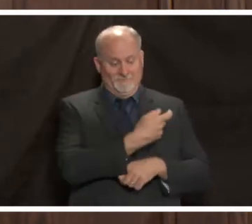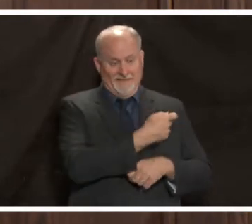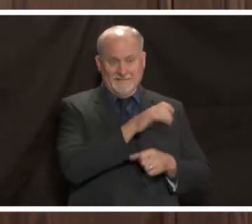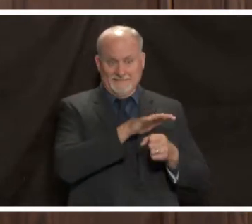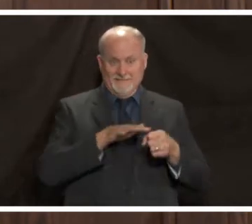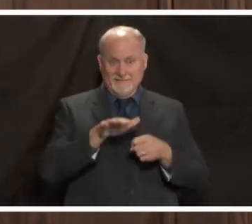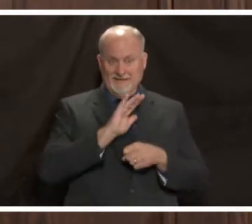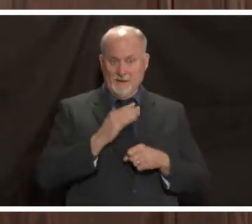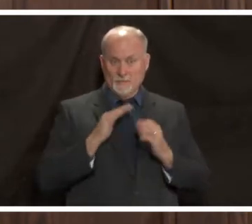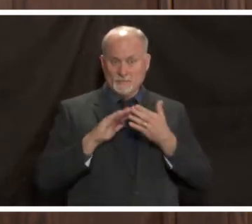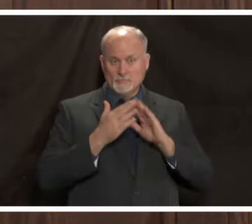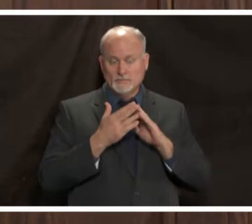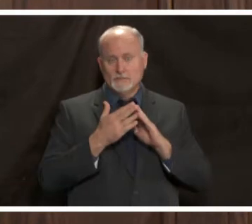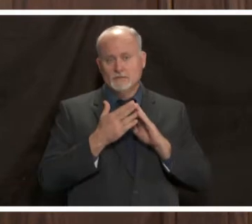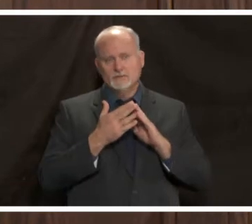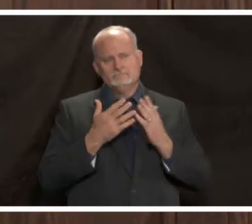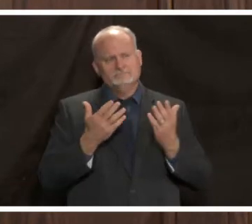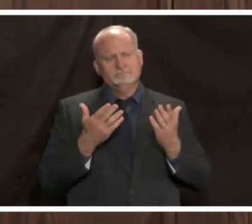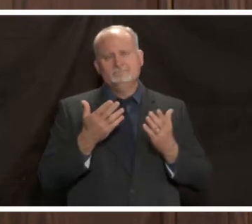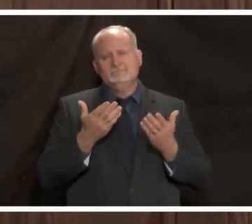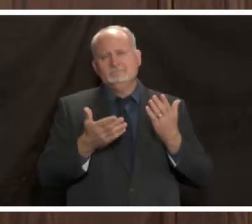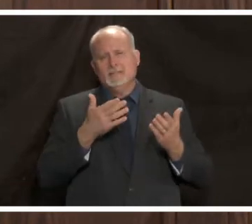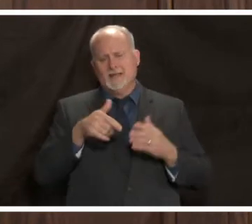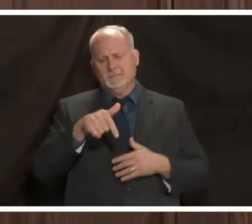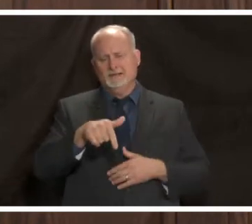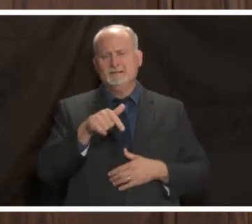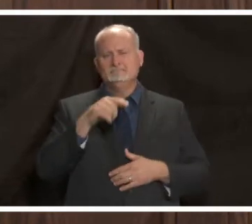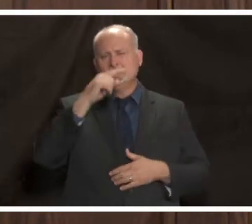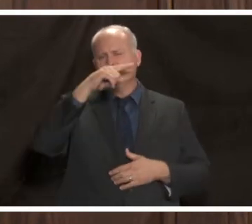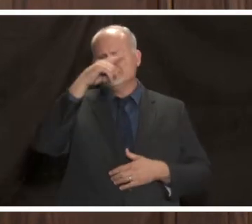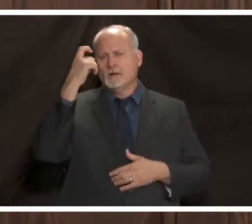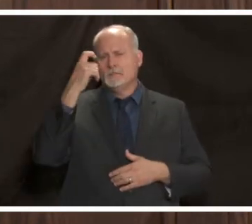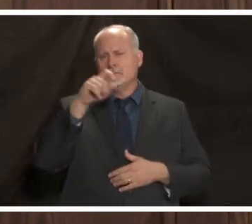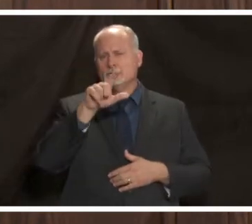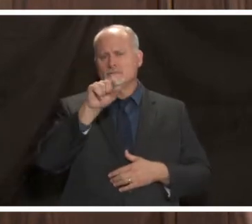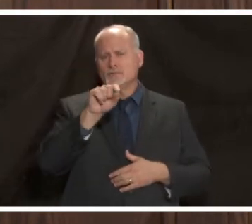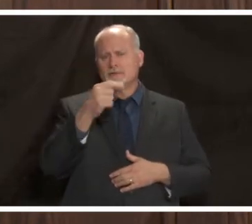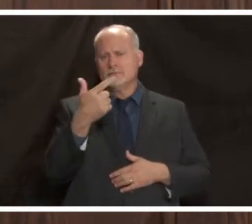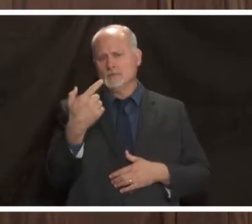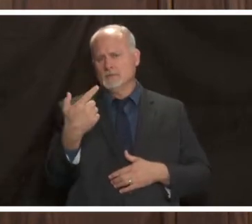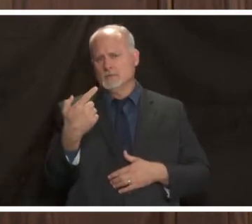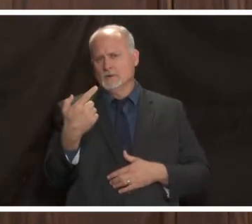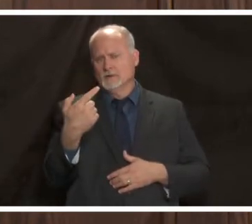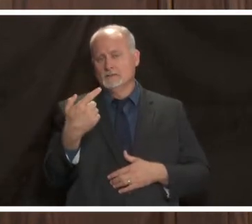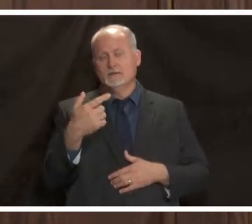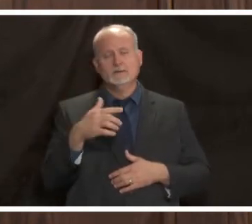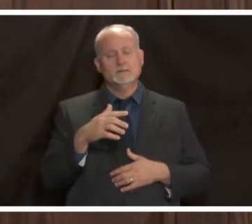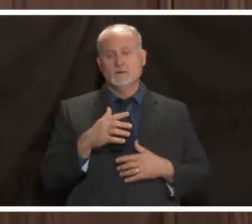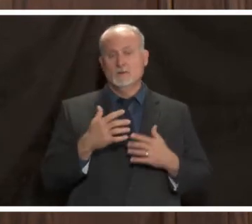we're talking about into the summer of 21. so i would say let's focus on thanksgiving next year